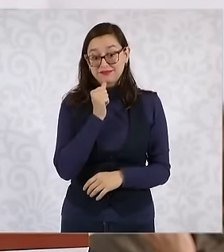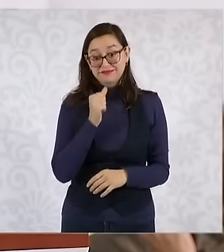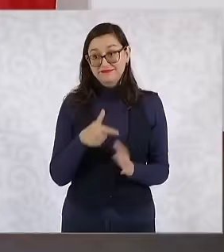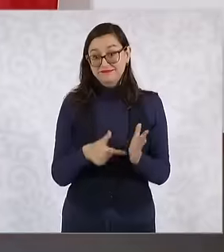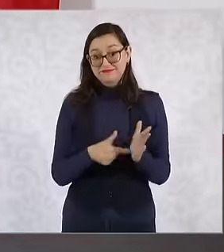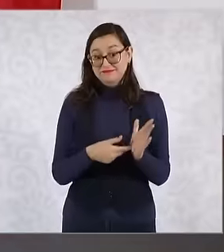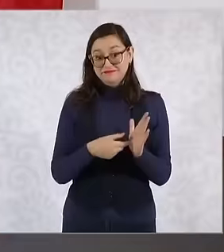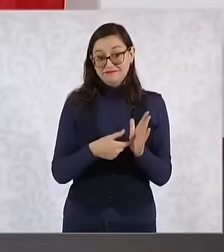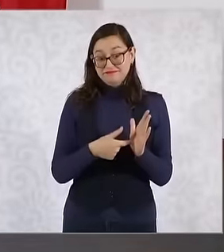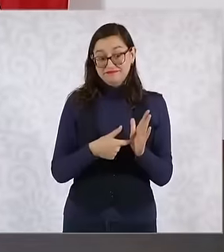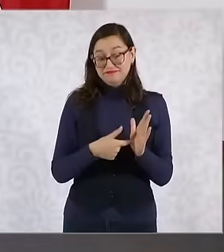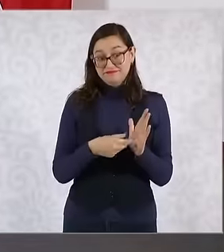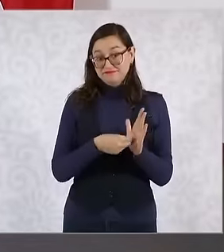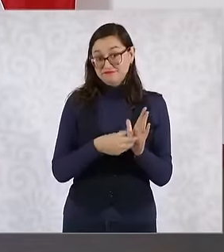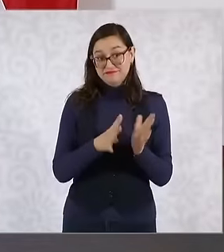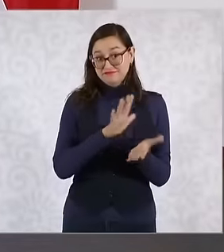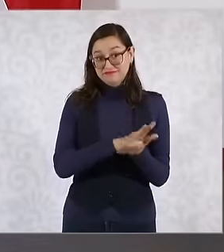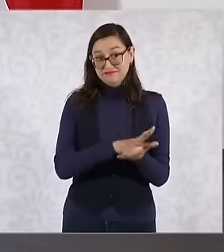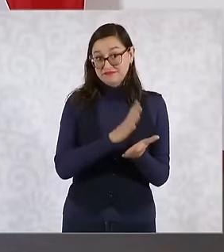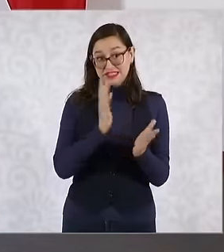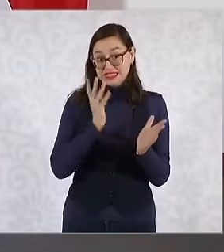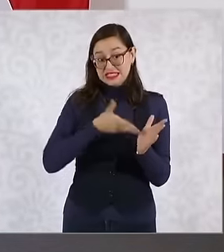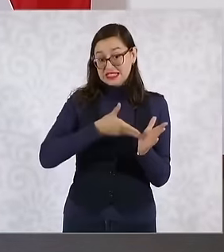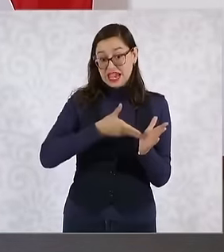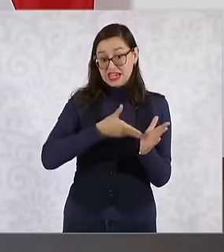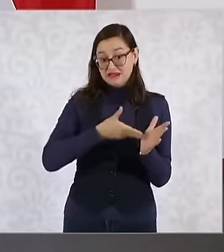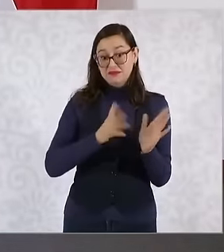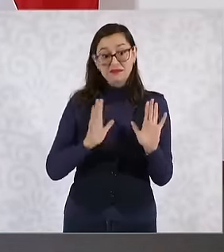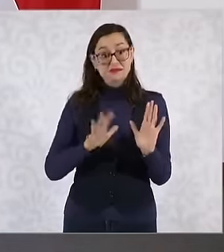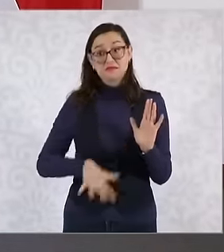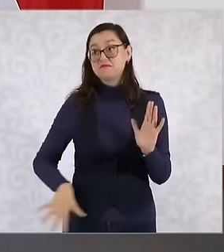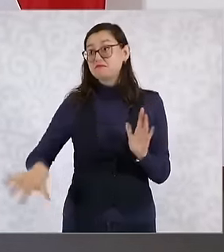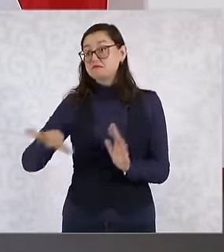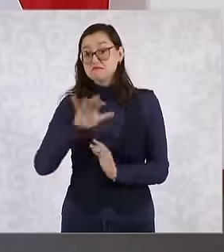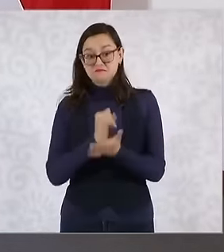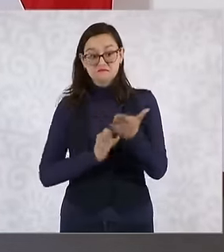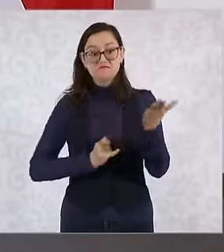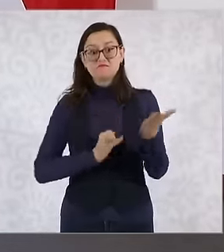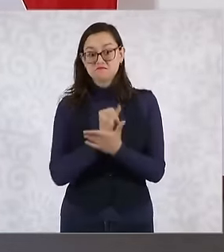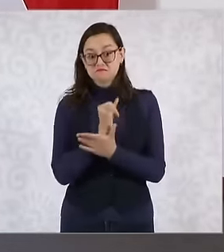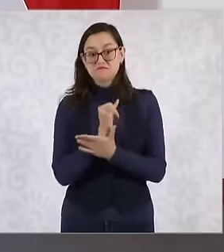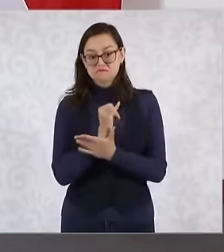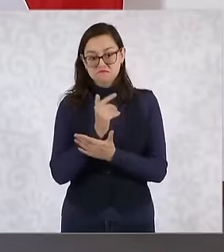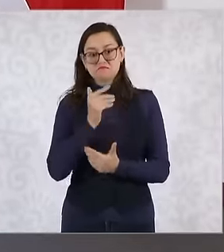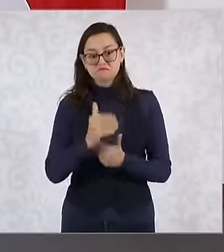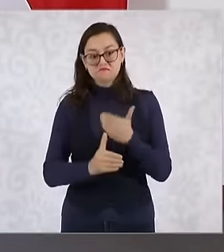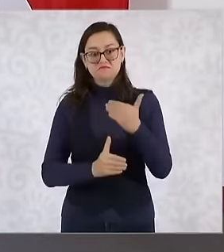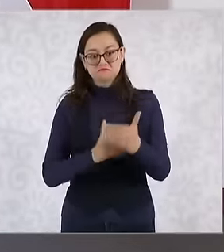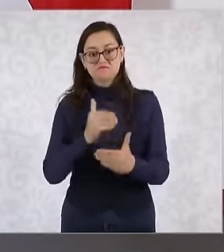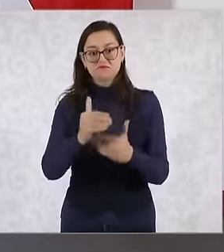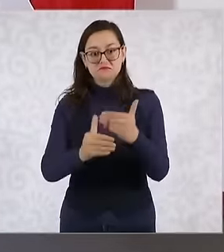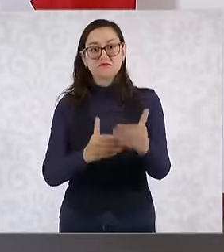of Mexico decided and That is going to happen and it is going to be done well. That is what corresponds to us from the